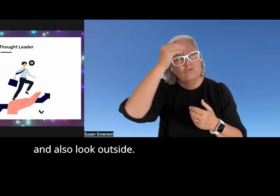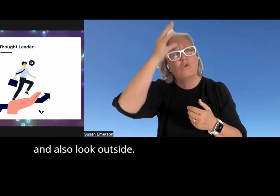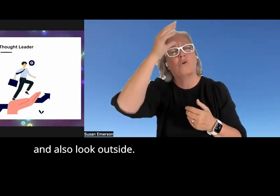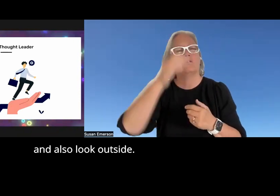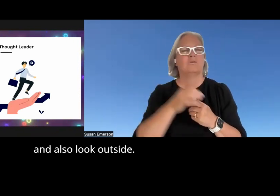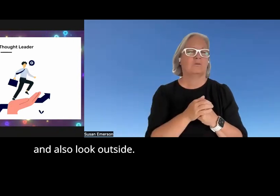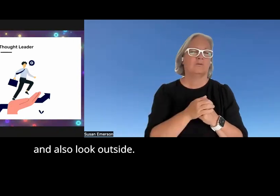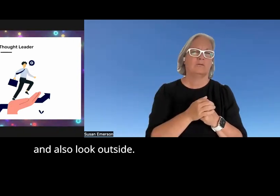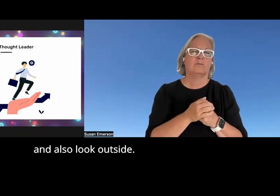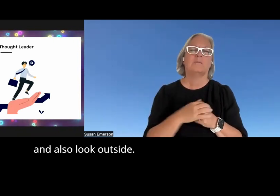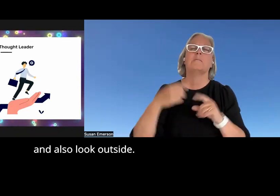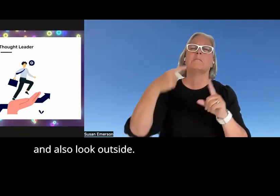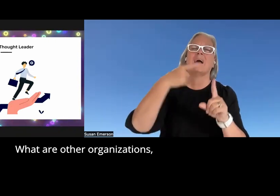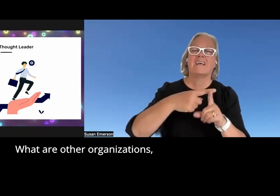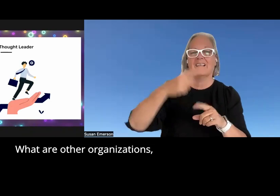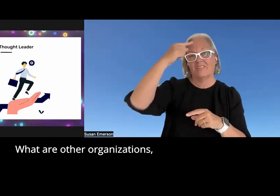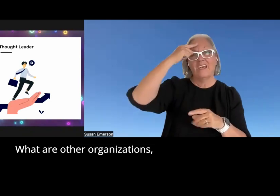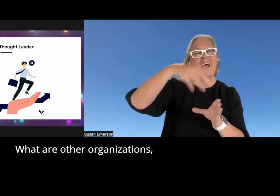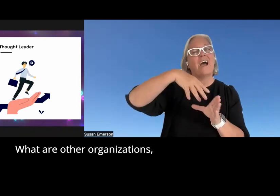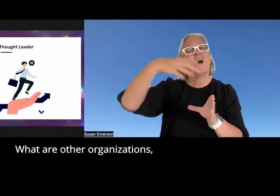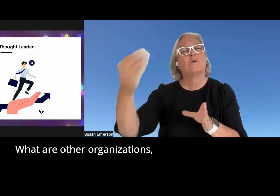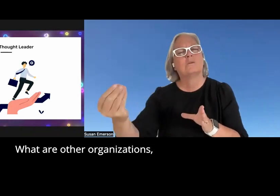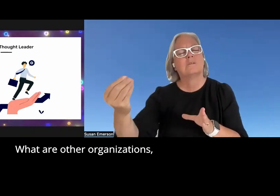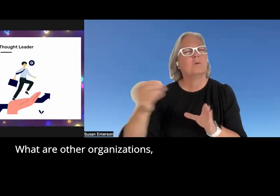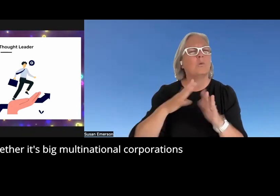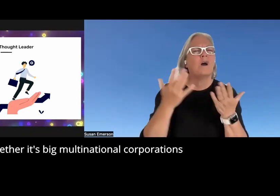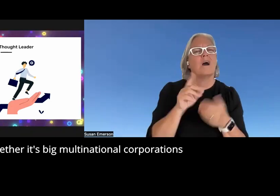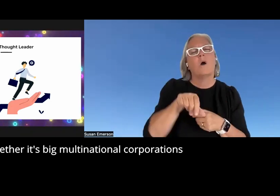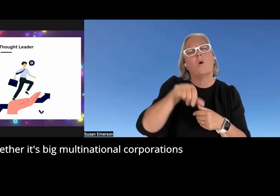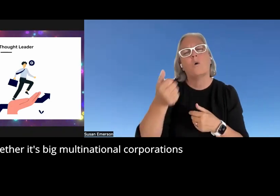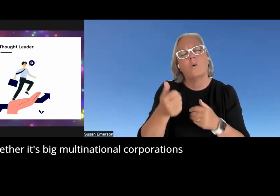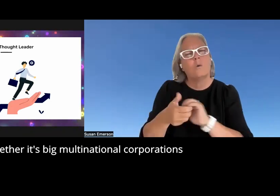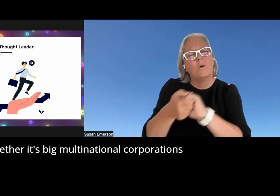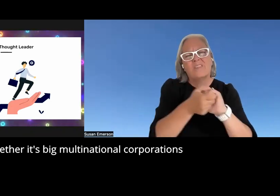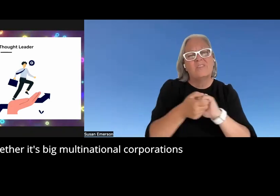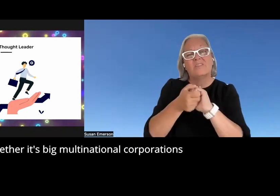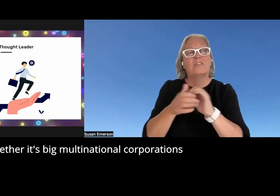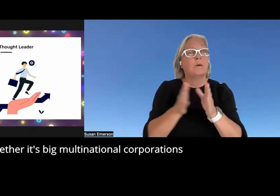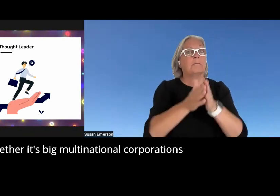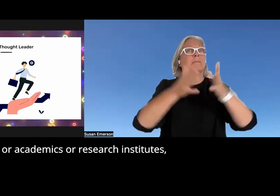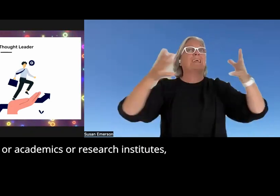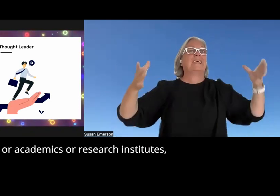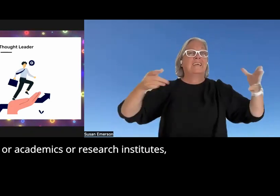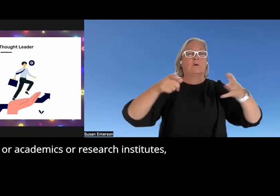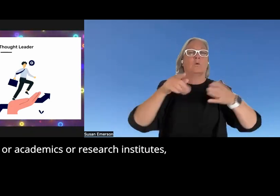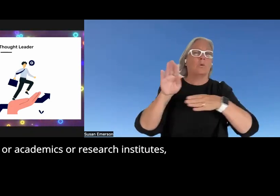also look outside what are other organiz whether it's big multinational corporations or academics